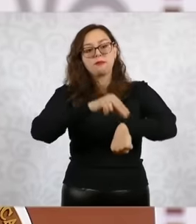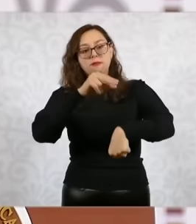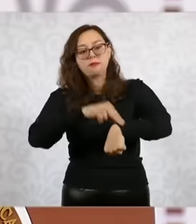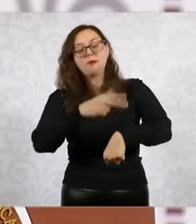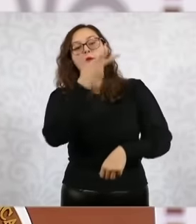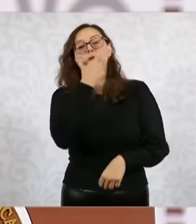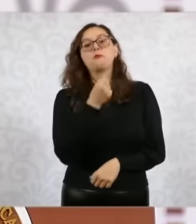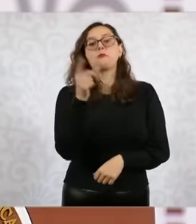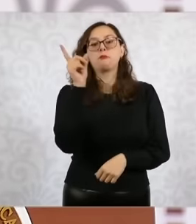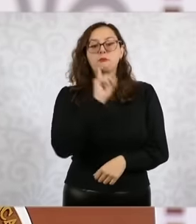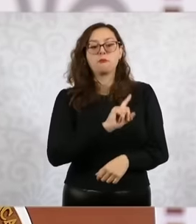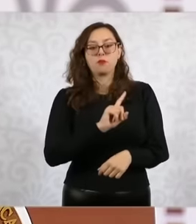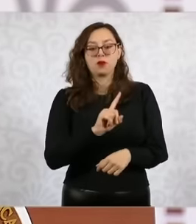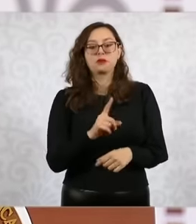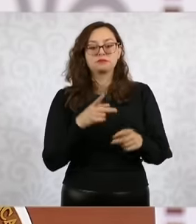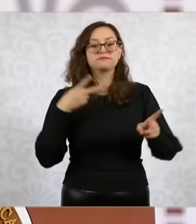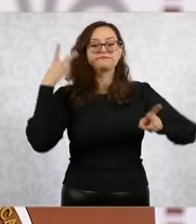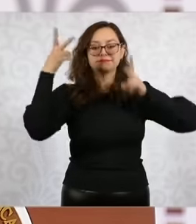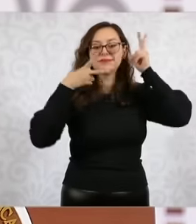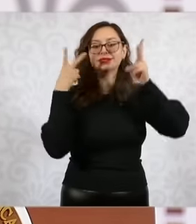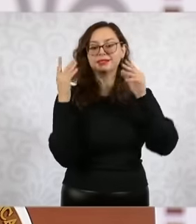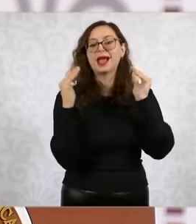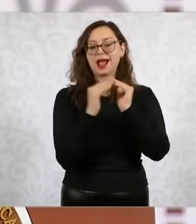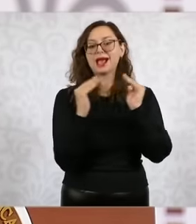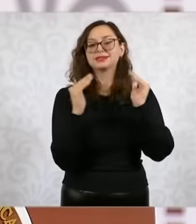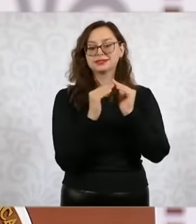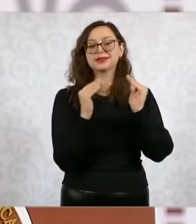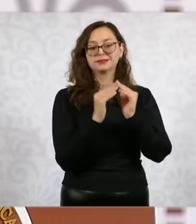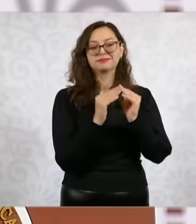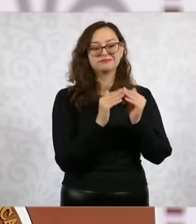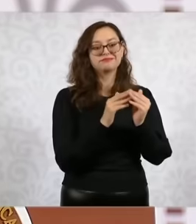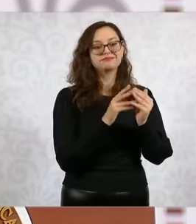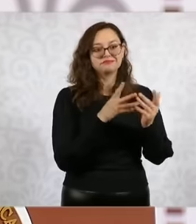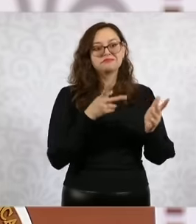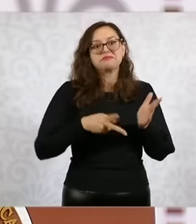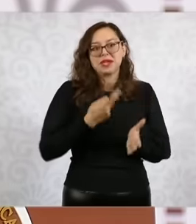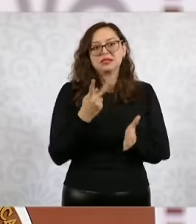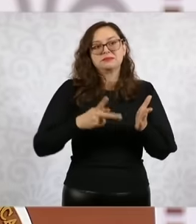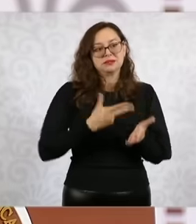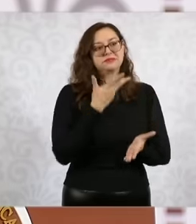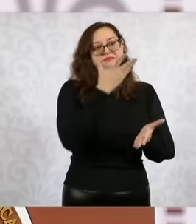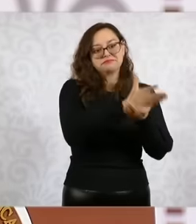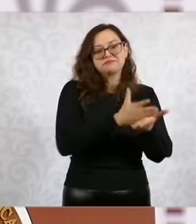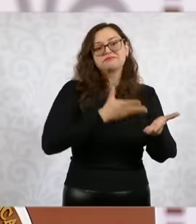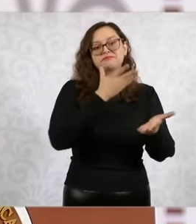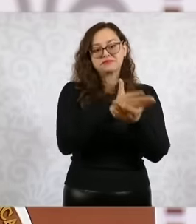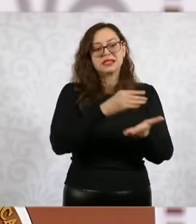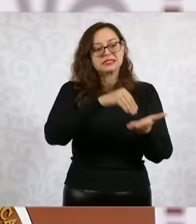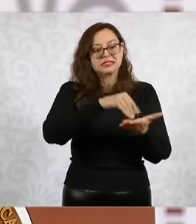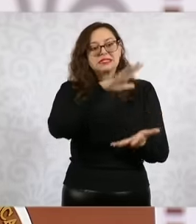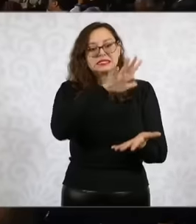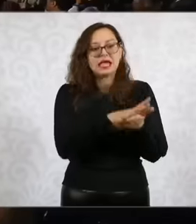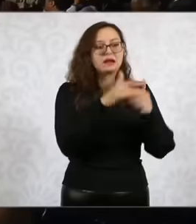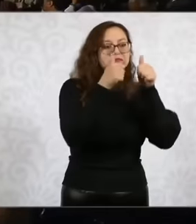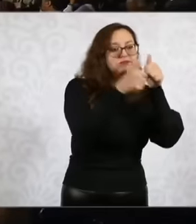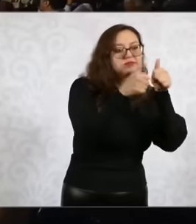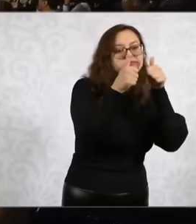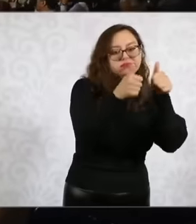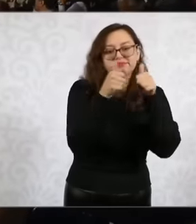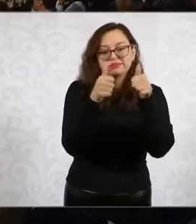the program of house-to-house medical visits for the and We older adults are also going